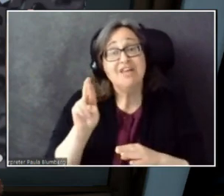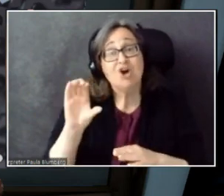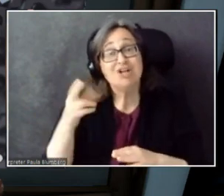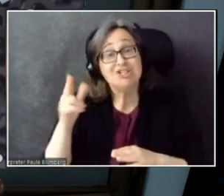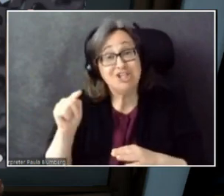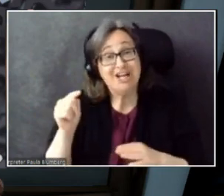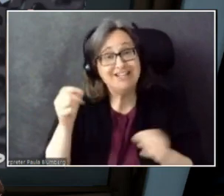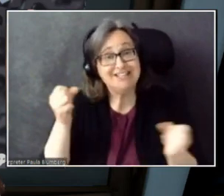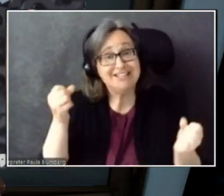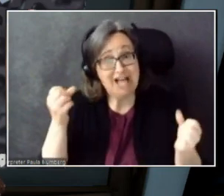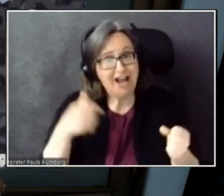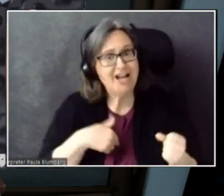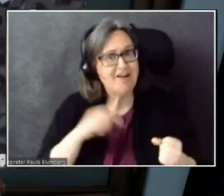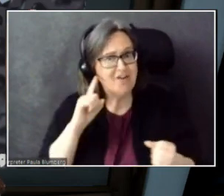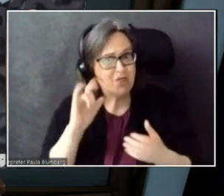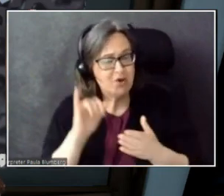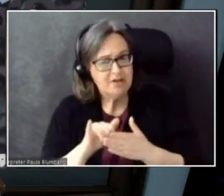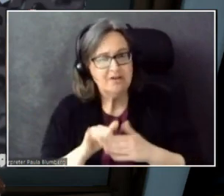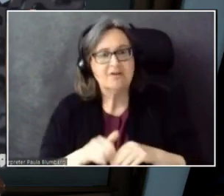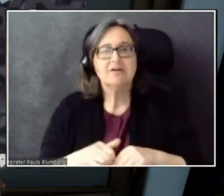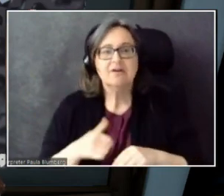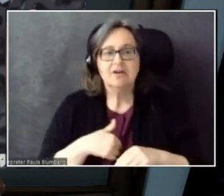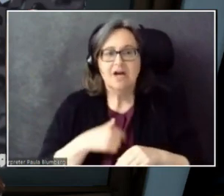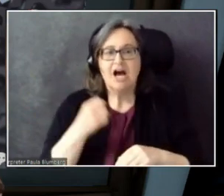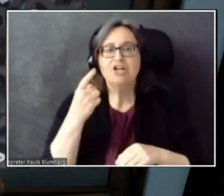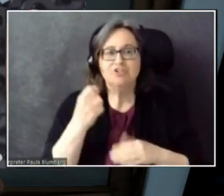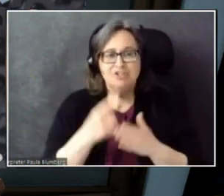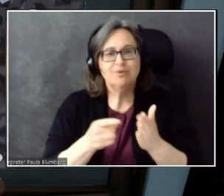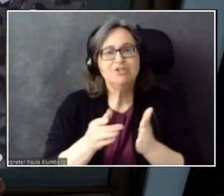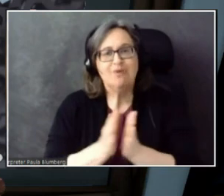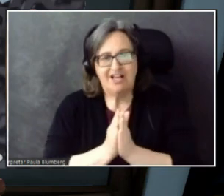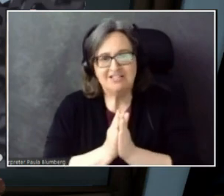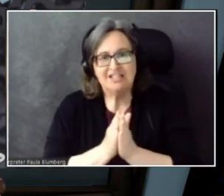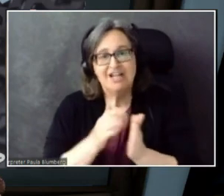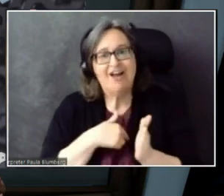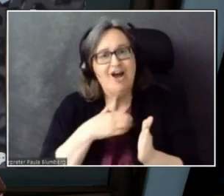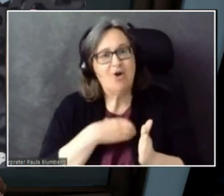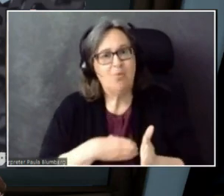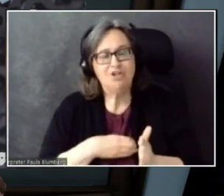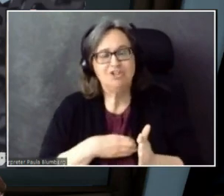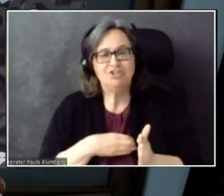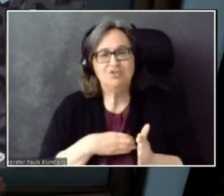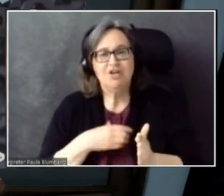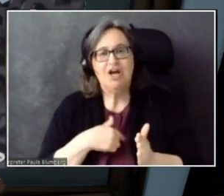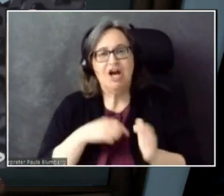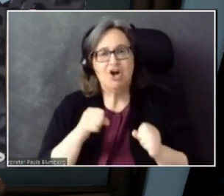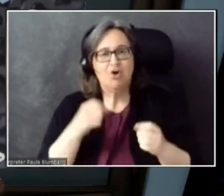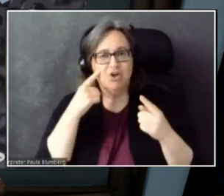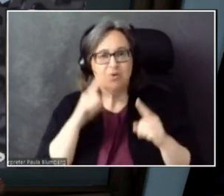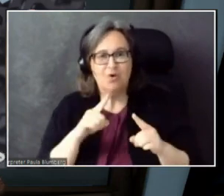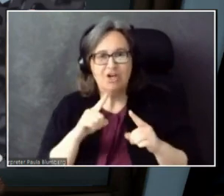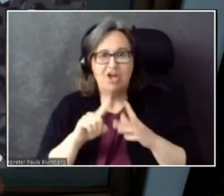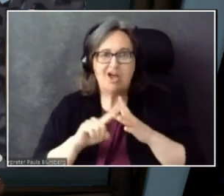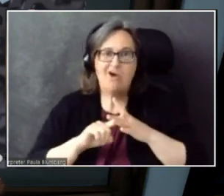So I understand the ask. I wish I could agree to implement all of these features.